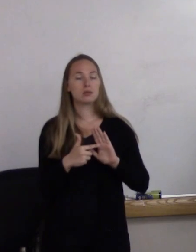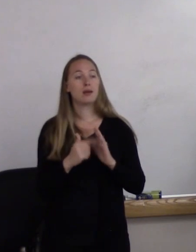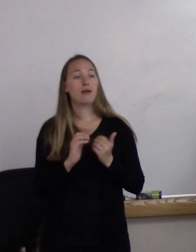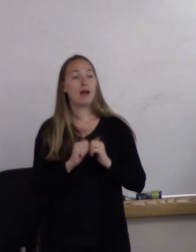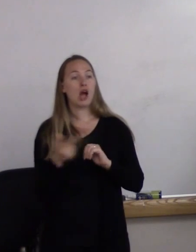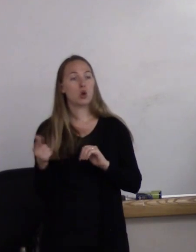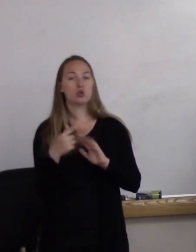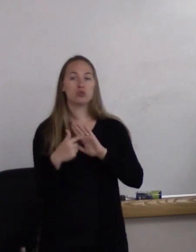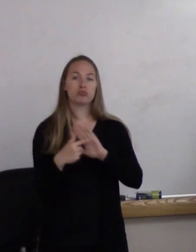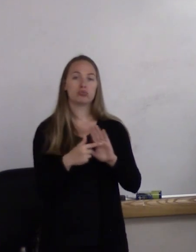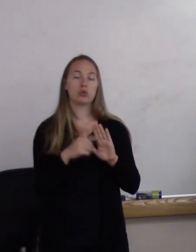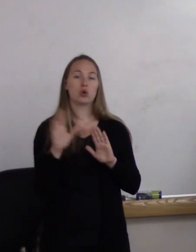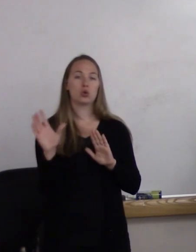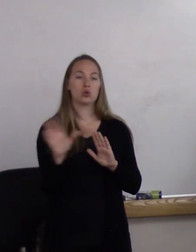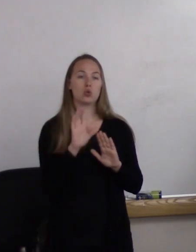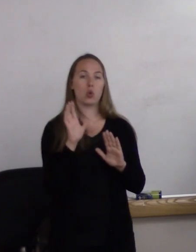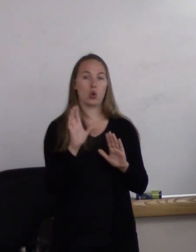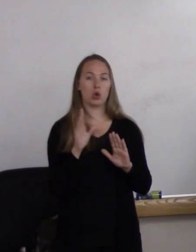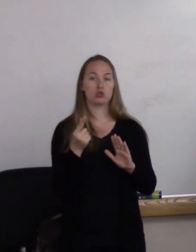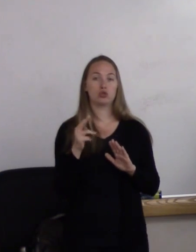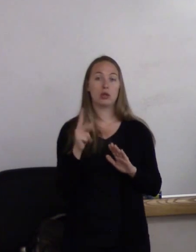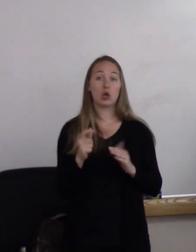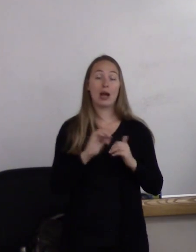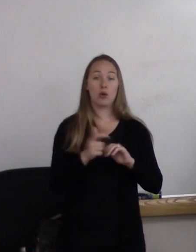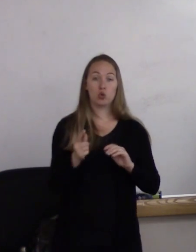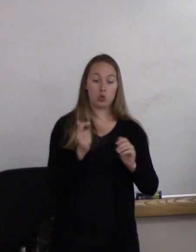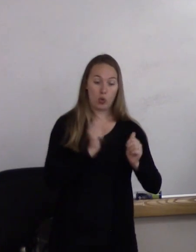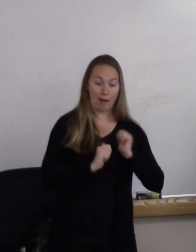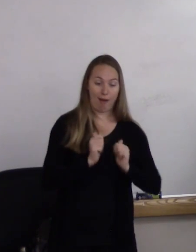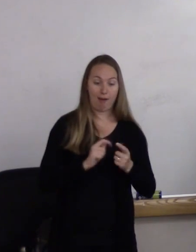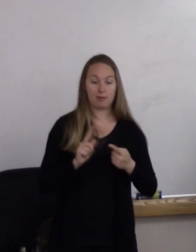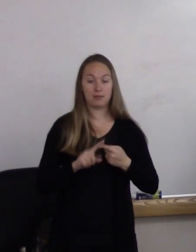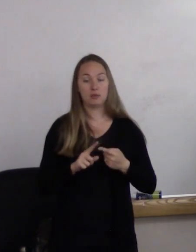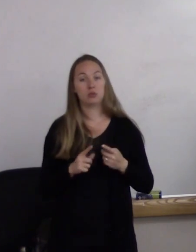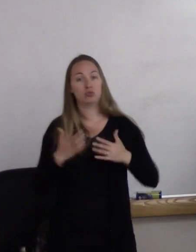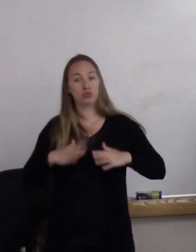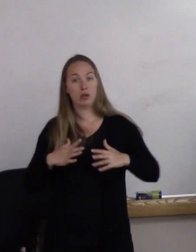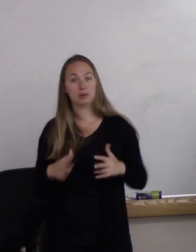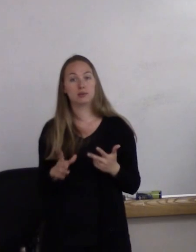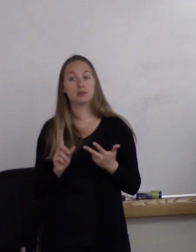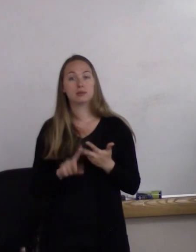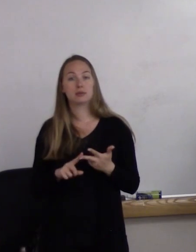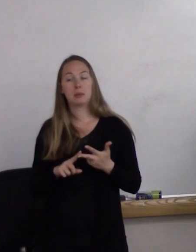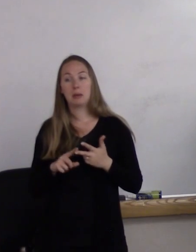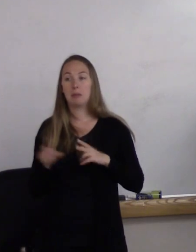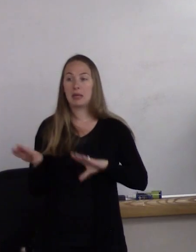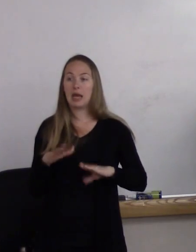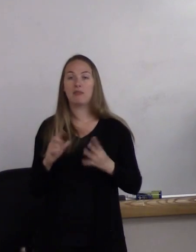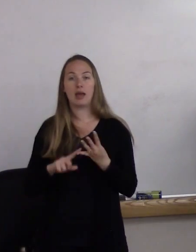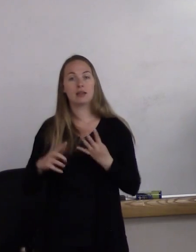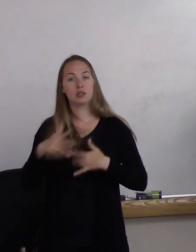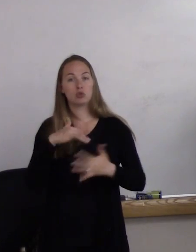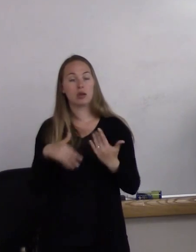through the ways you act, dress, behave, and interact. And our final continuum with the opposite arrows